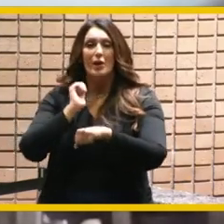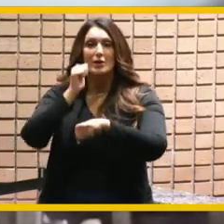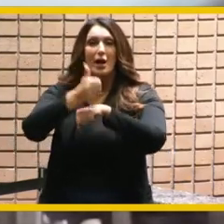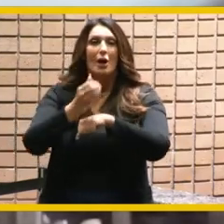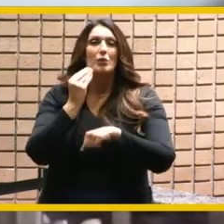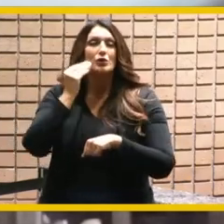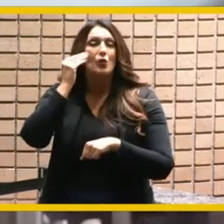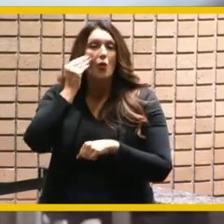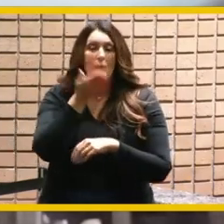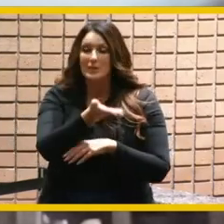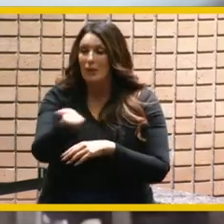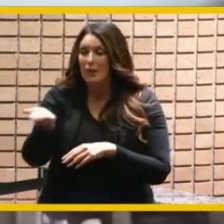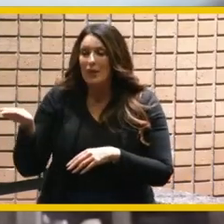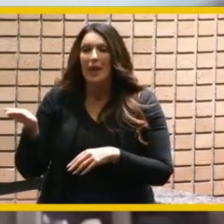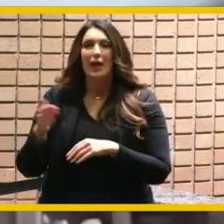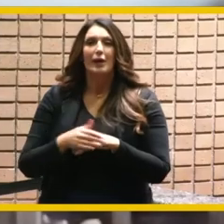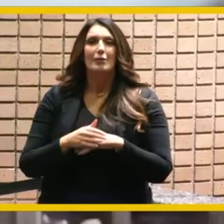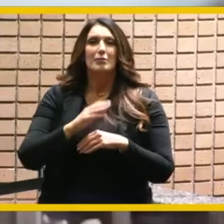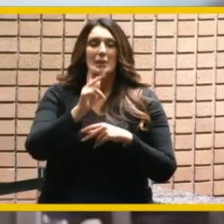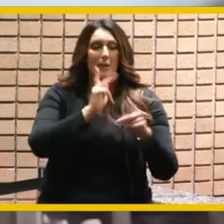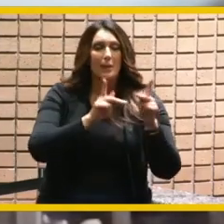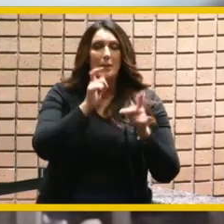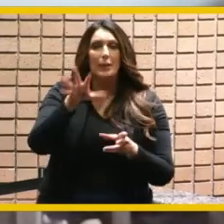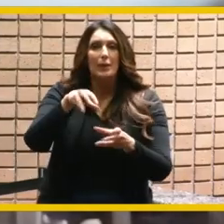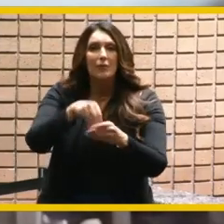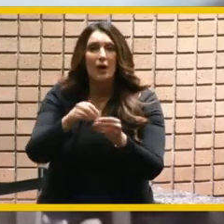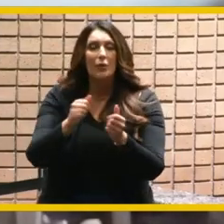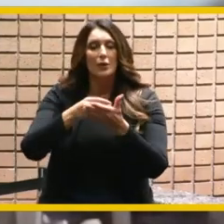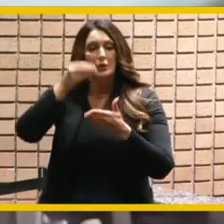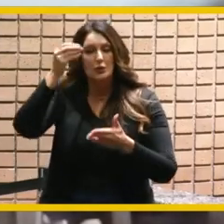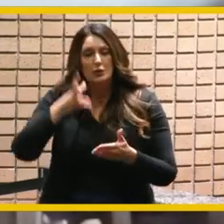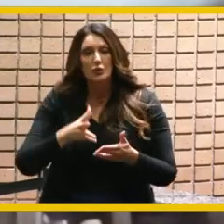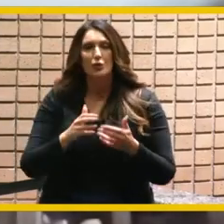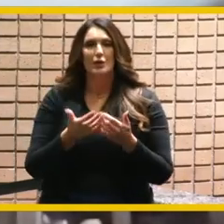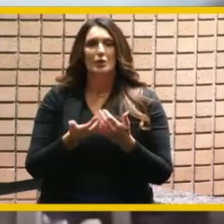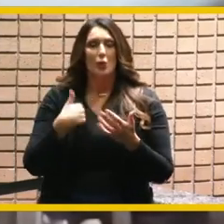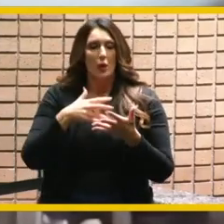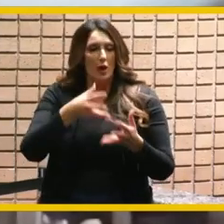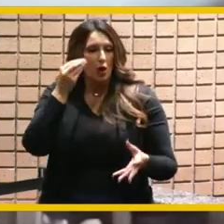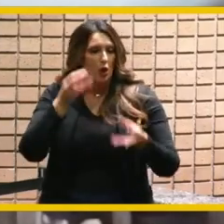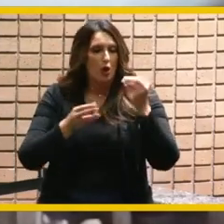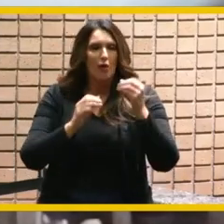and then the students who were learning about how you build manufacture and effect